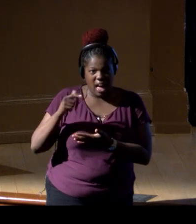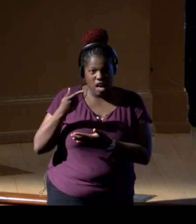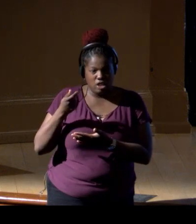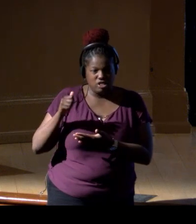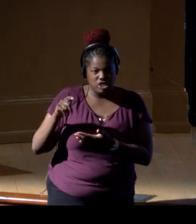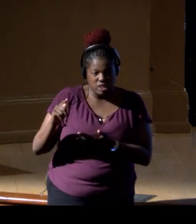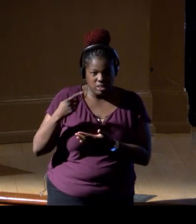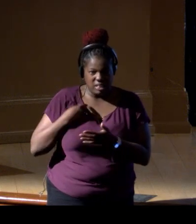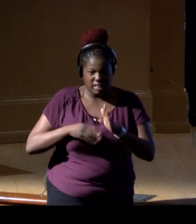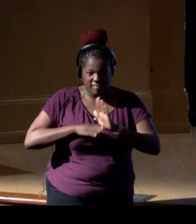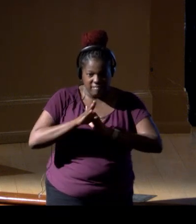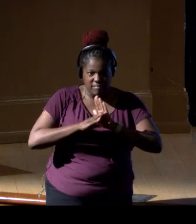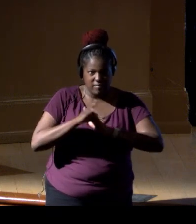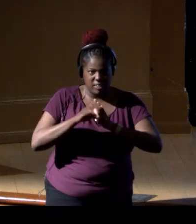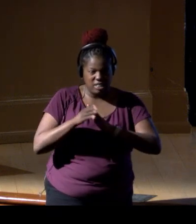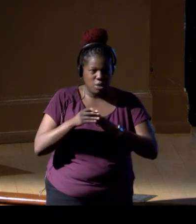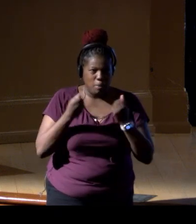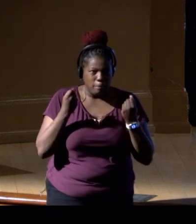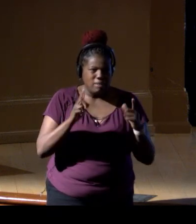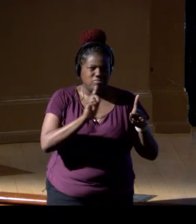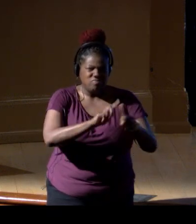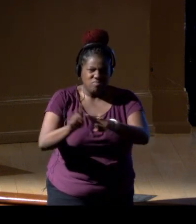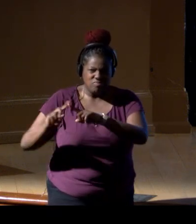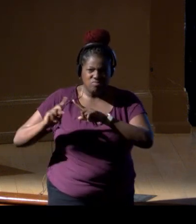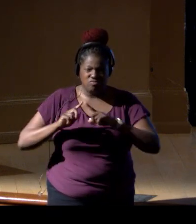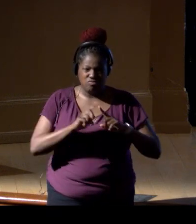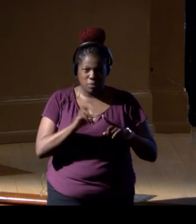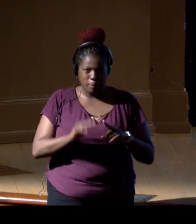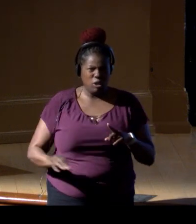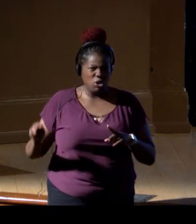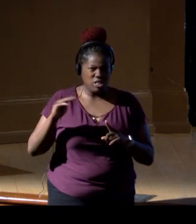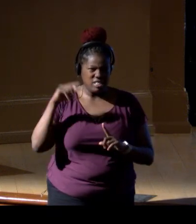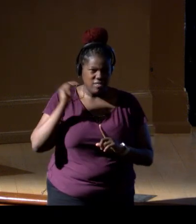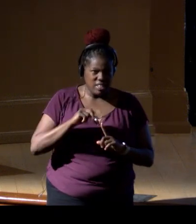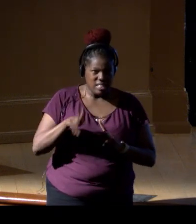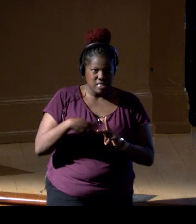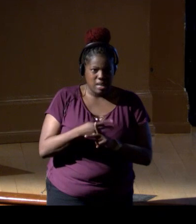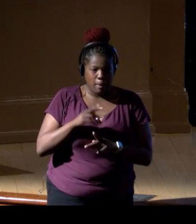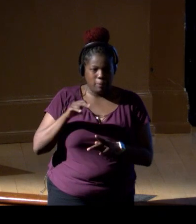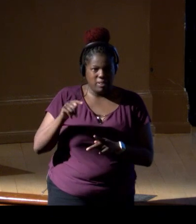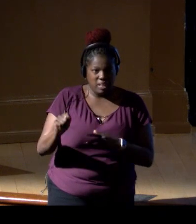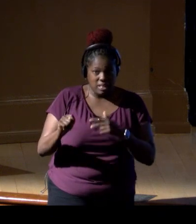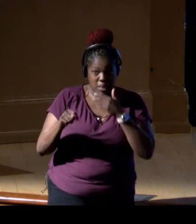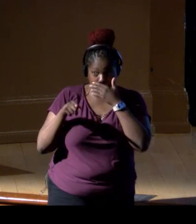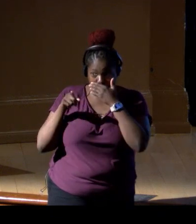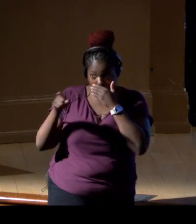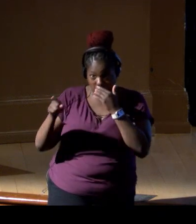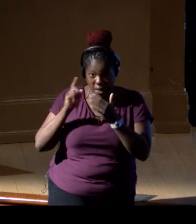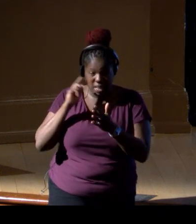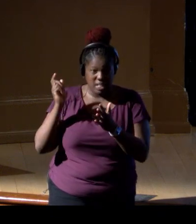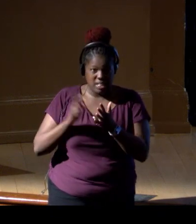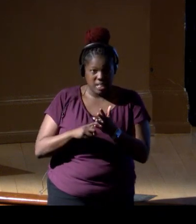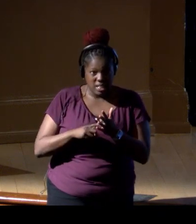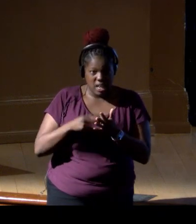and there are millions of these nests. They were able to detect these honeycomb patterns